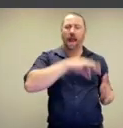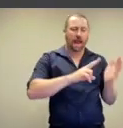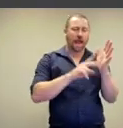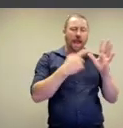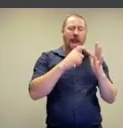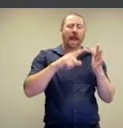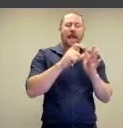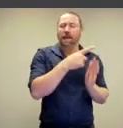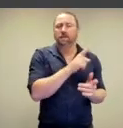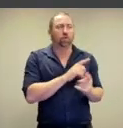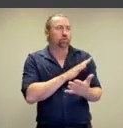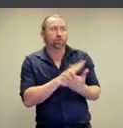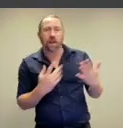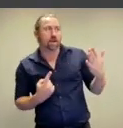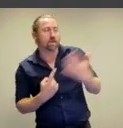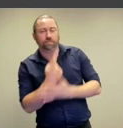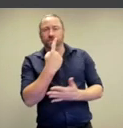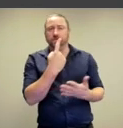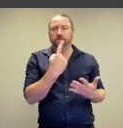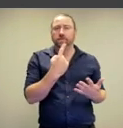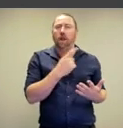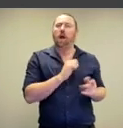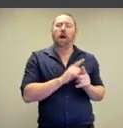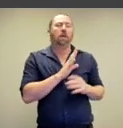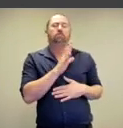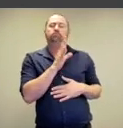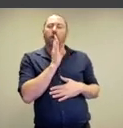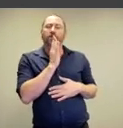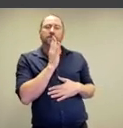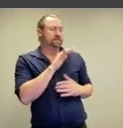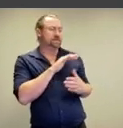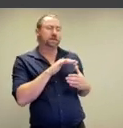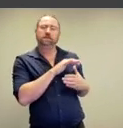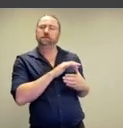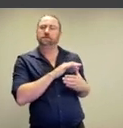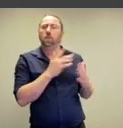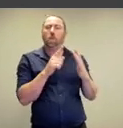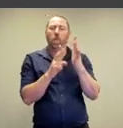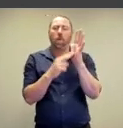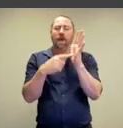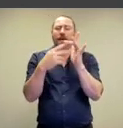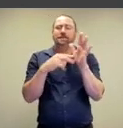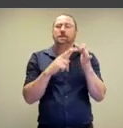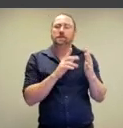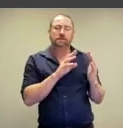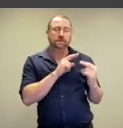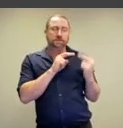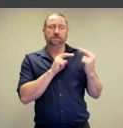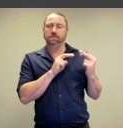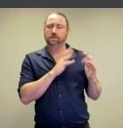whereas nakedness belongs to the real world. It belongs to